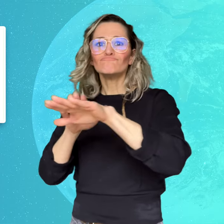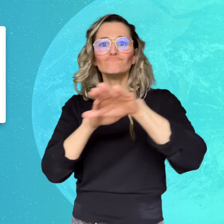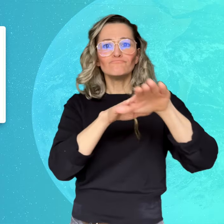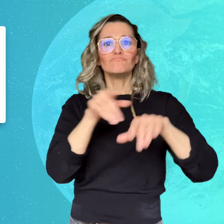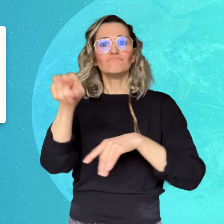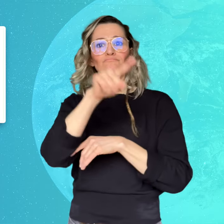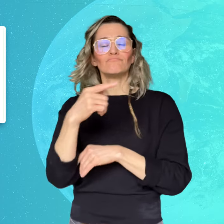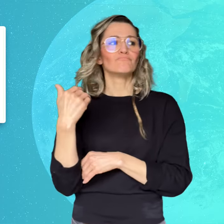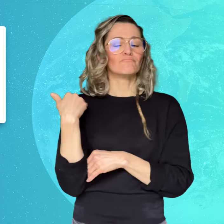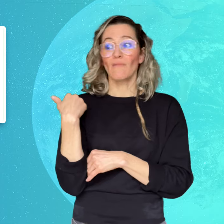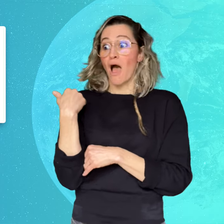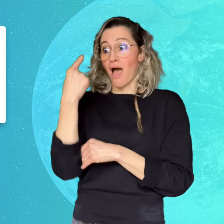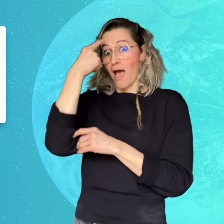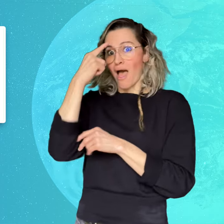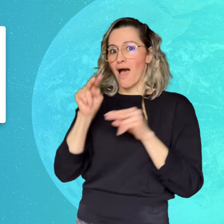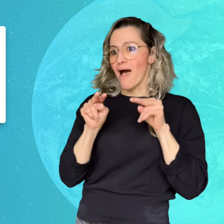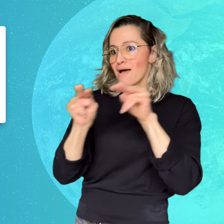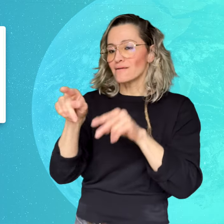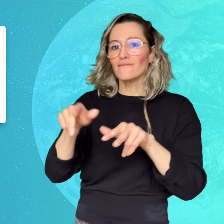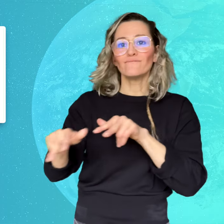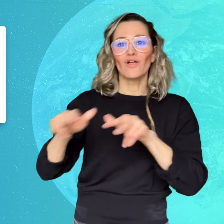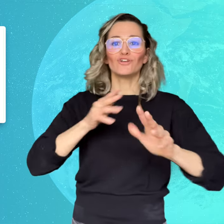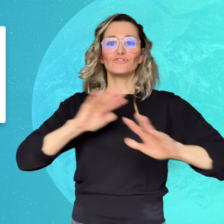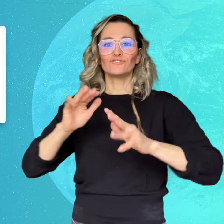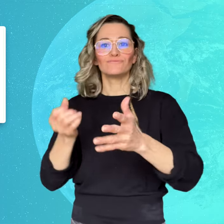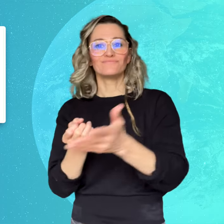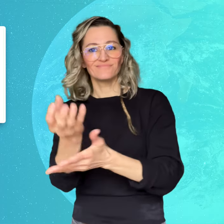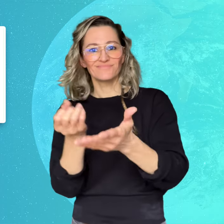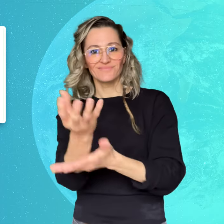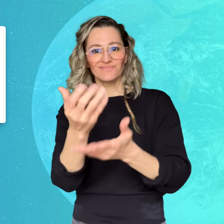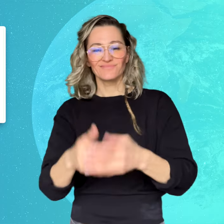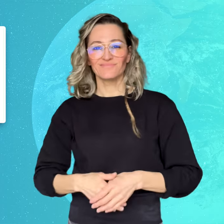so that you'll never miss a video!